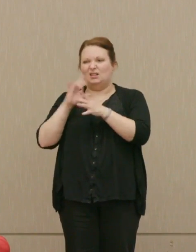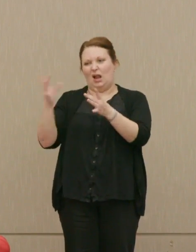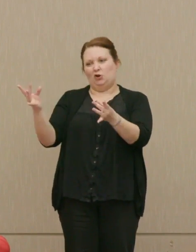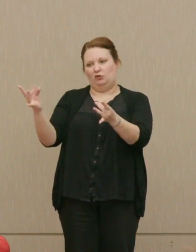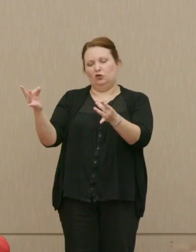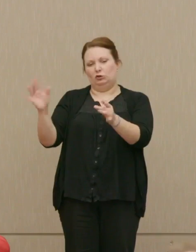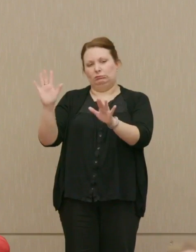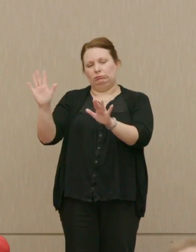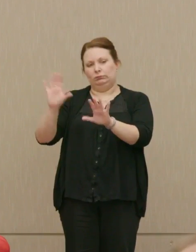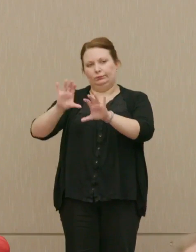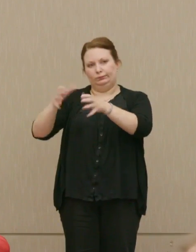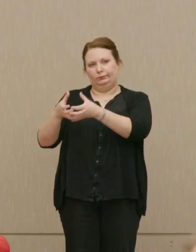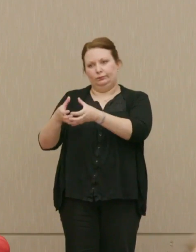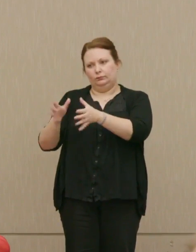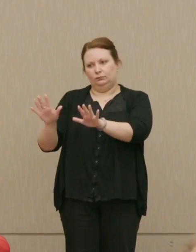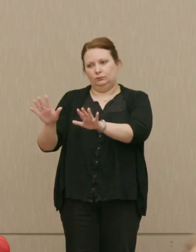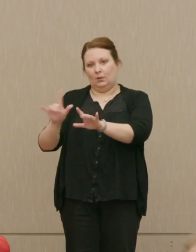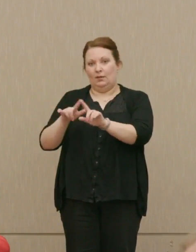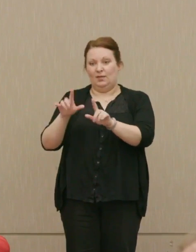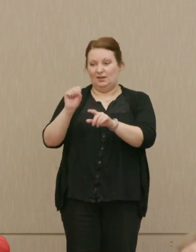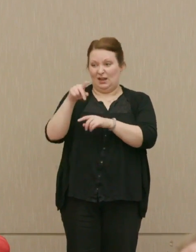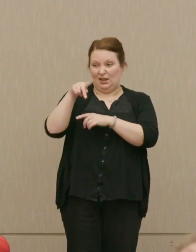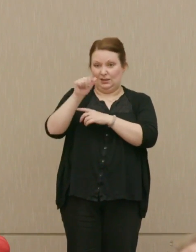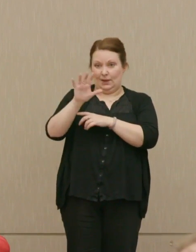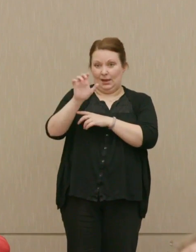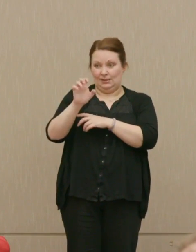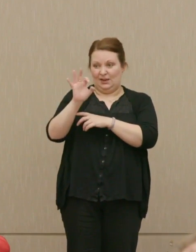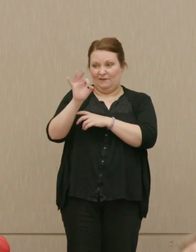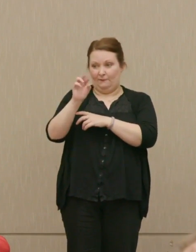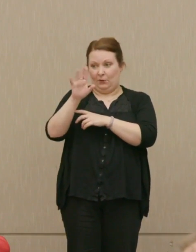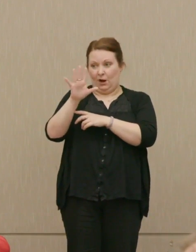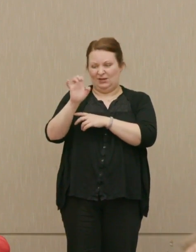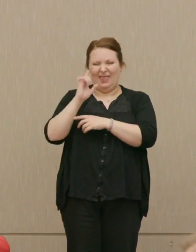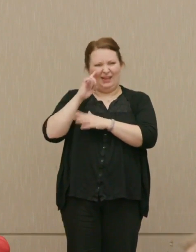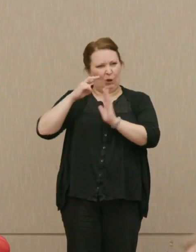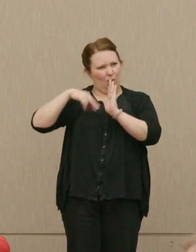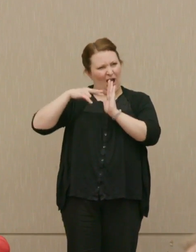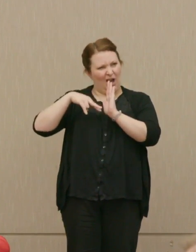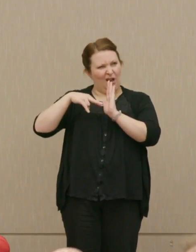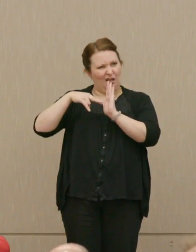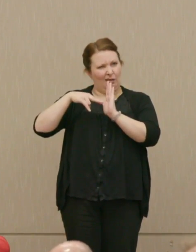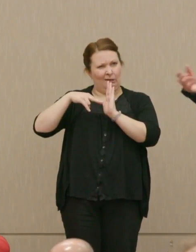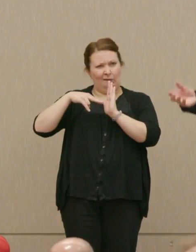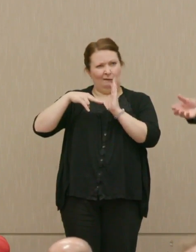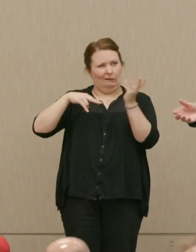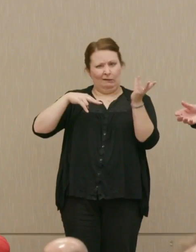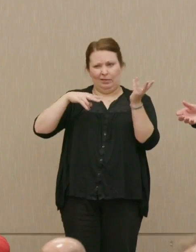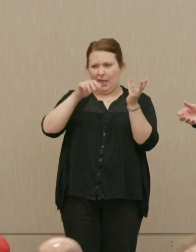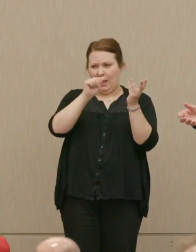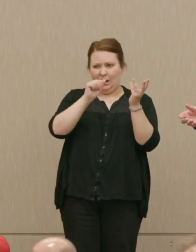Dr. Ellsberg: The space force, I think I've read, was hardly discussed. The air force is against it.